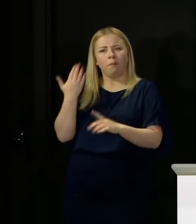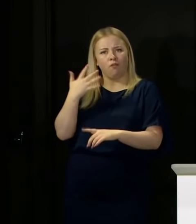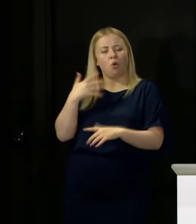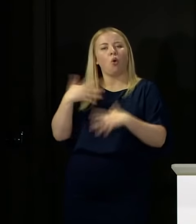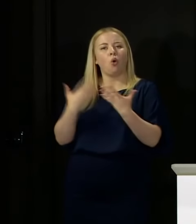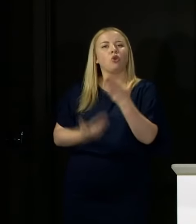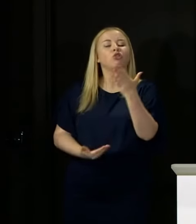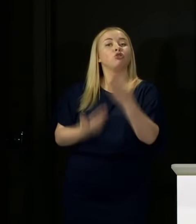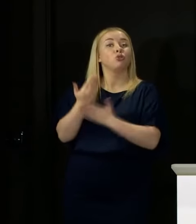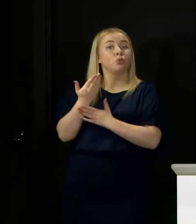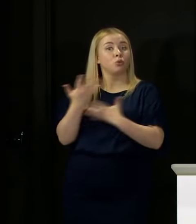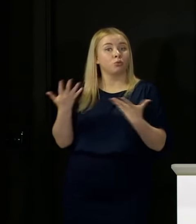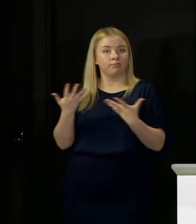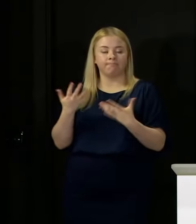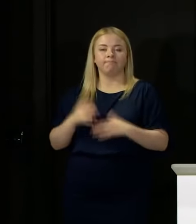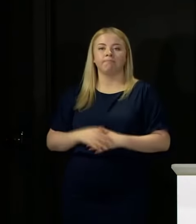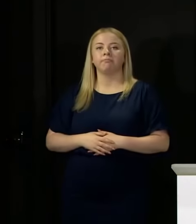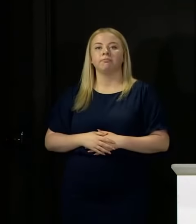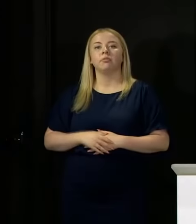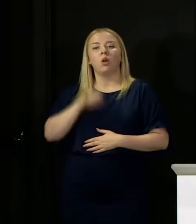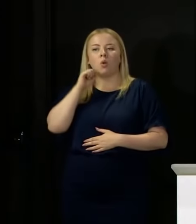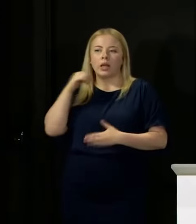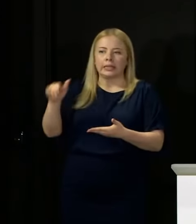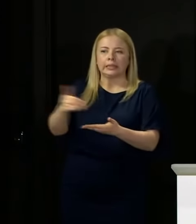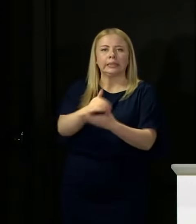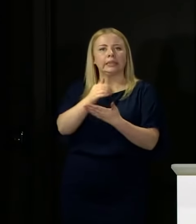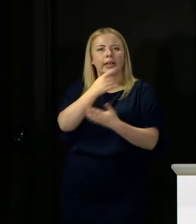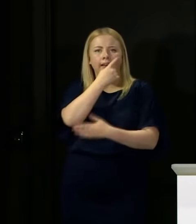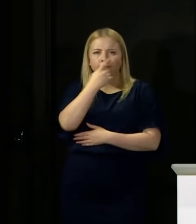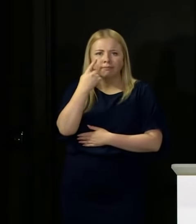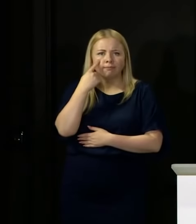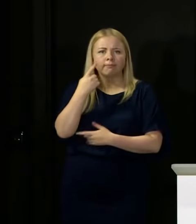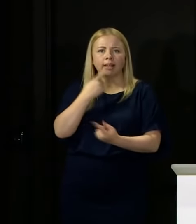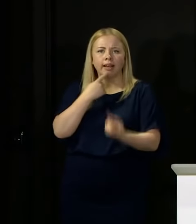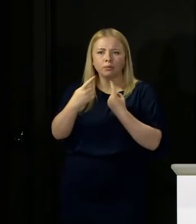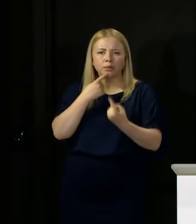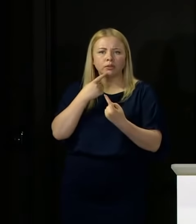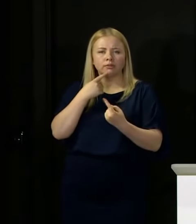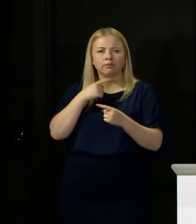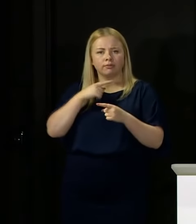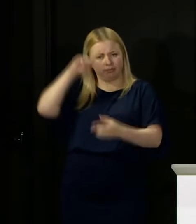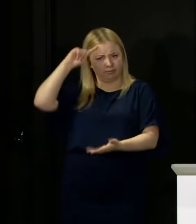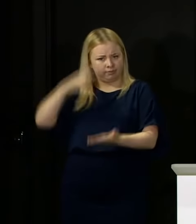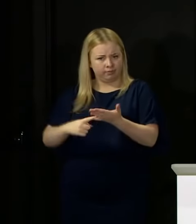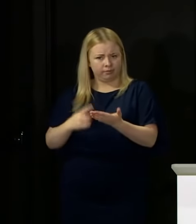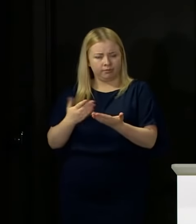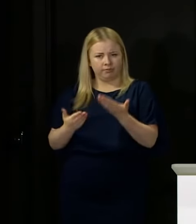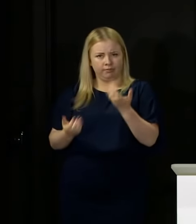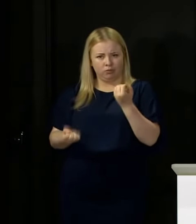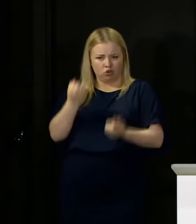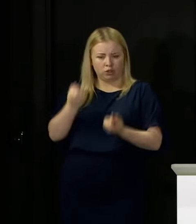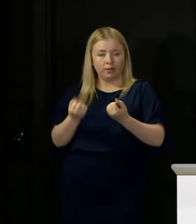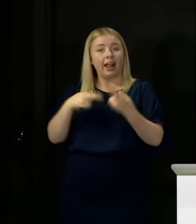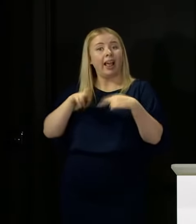So we will be looking at all of this and making judgments about whether the IMT and the things